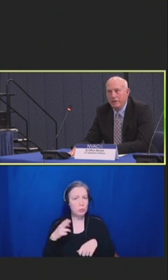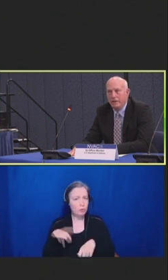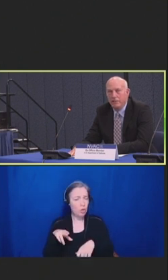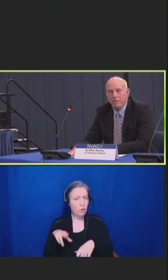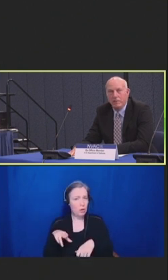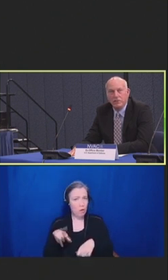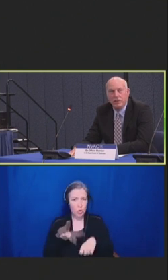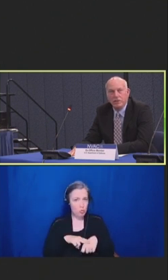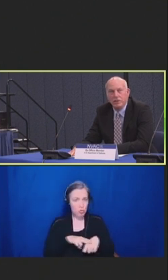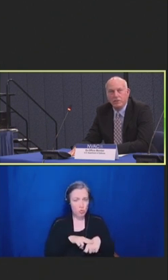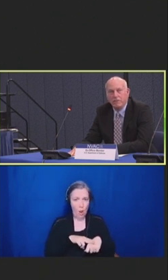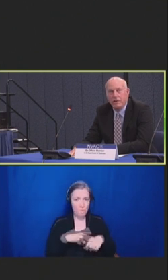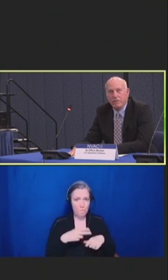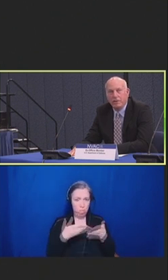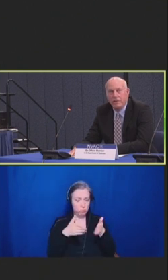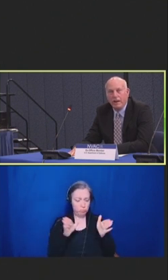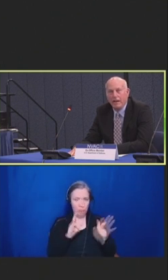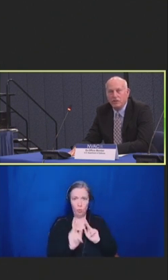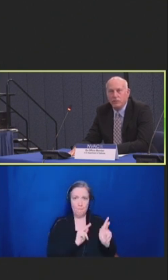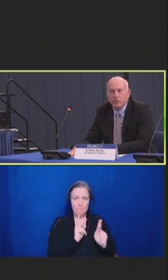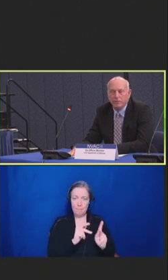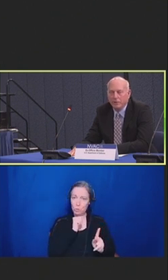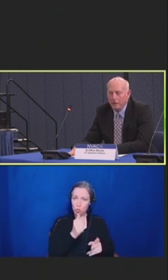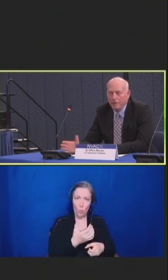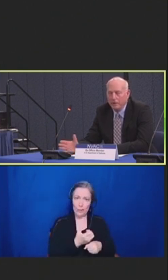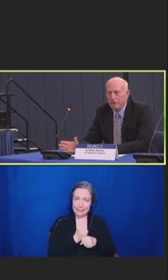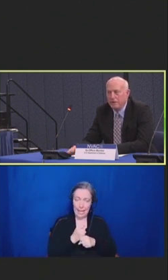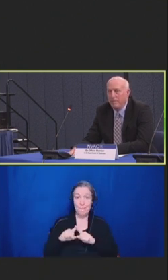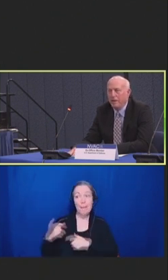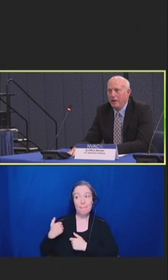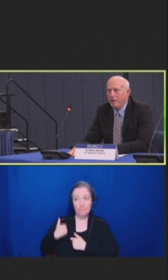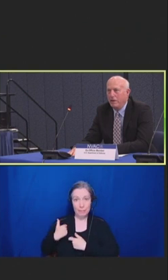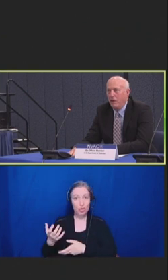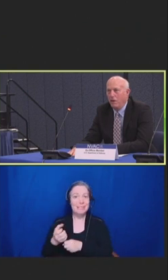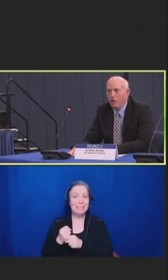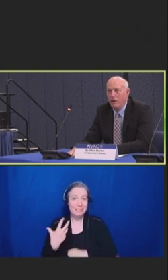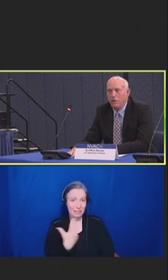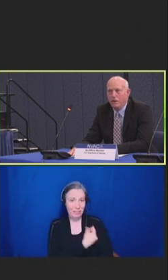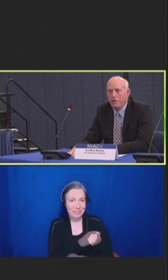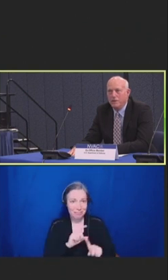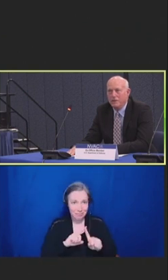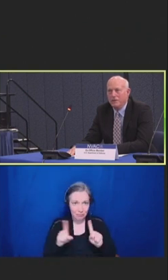And we appreciate you all's involvement in that as we do ASIP and all other organizations